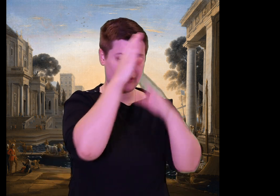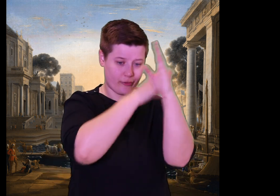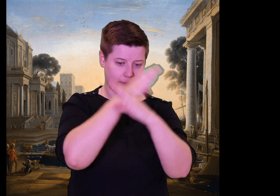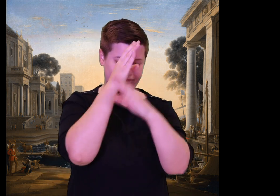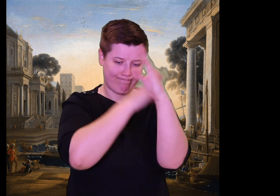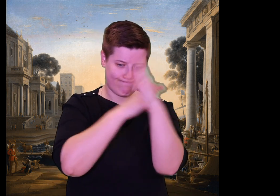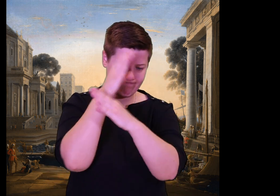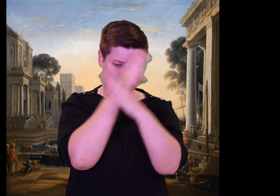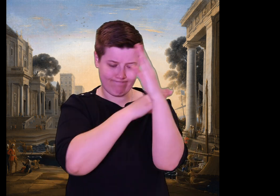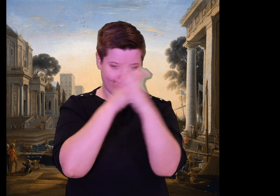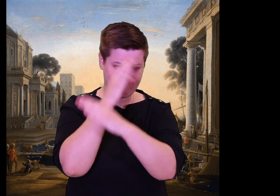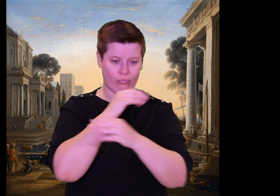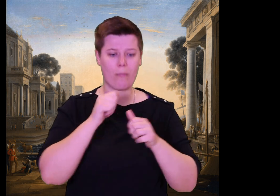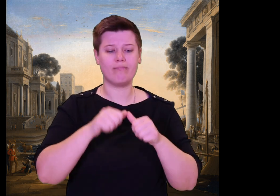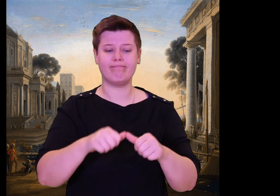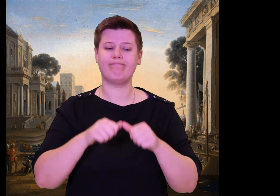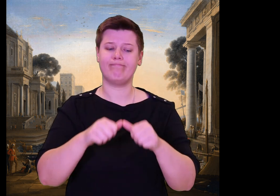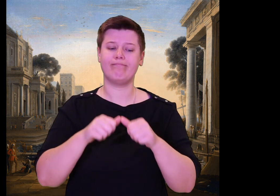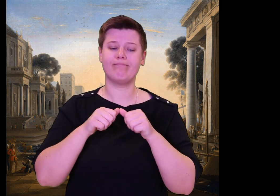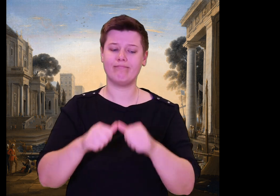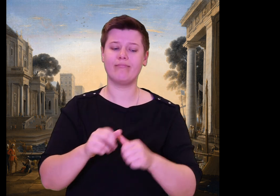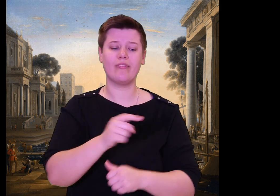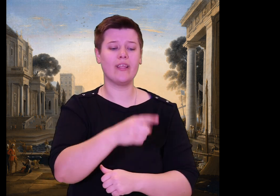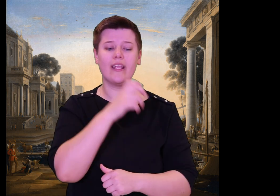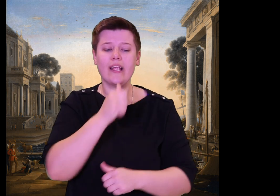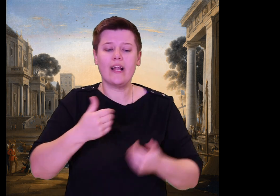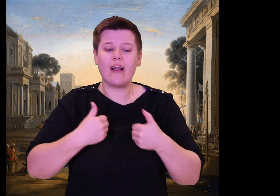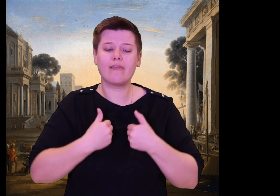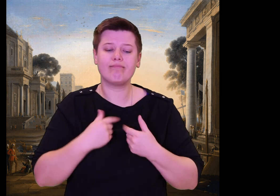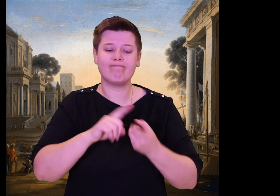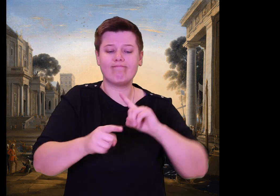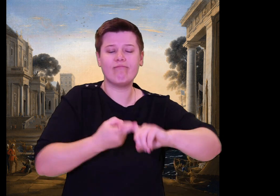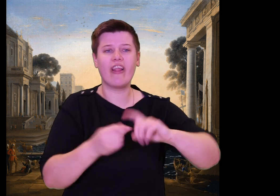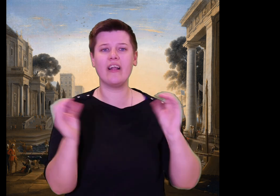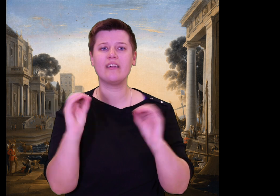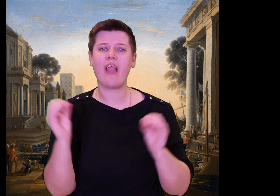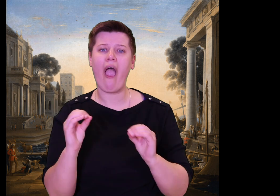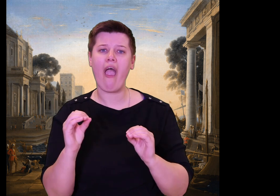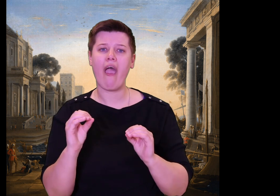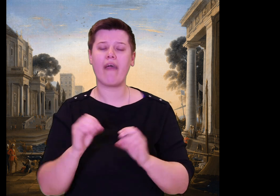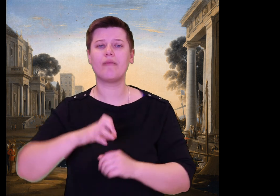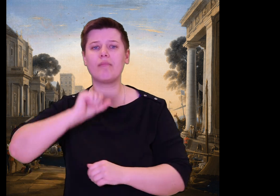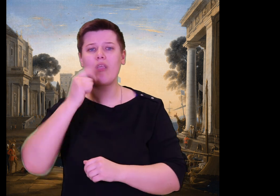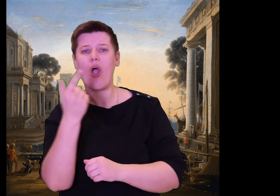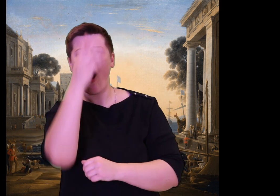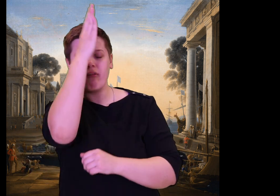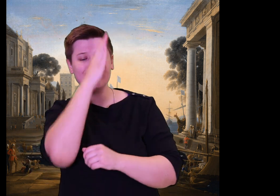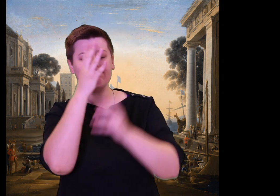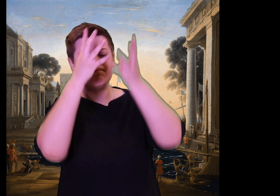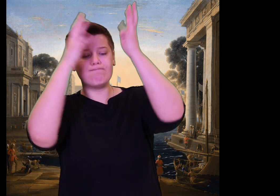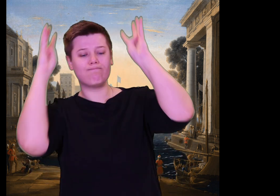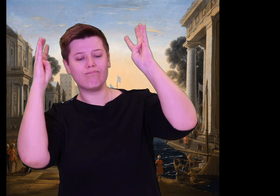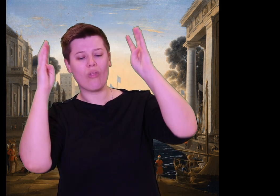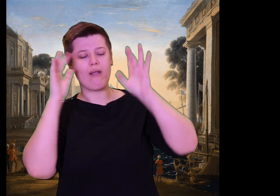worshiping the Sea God with a feast, a hundred cattle and a hundred rams.